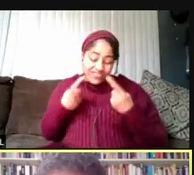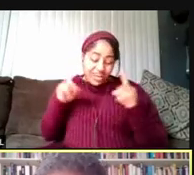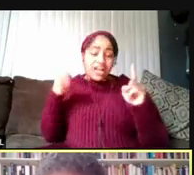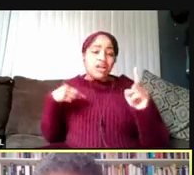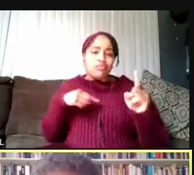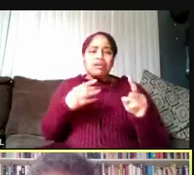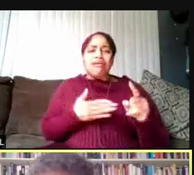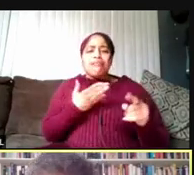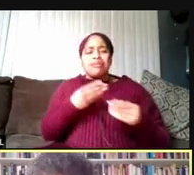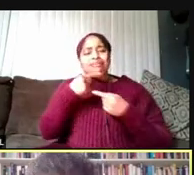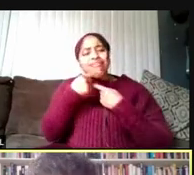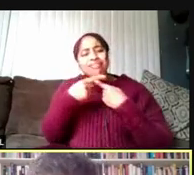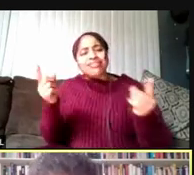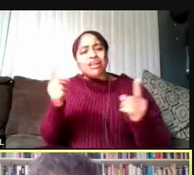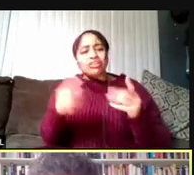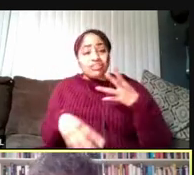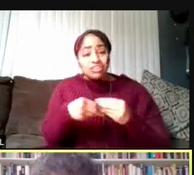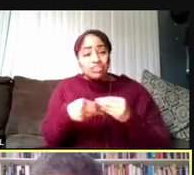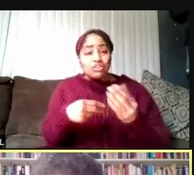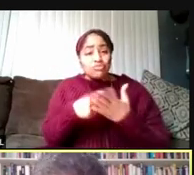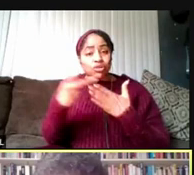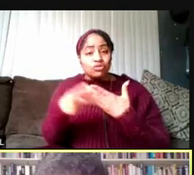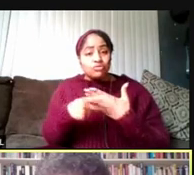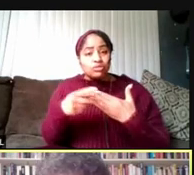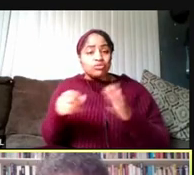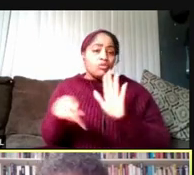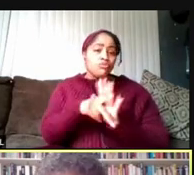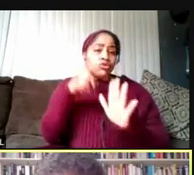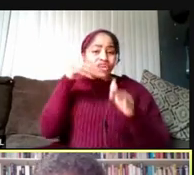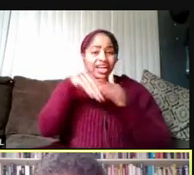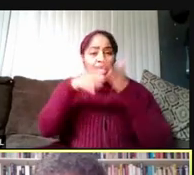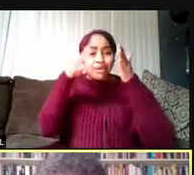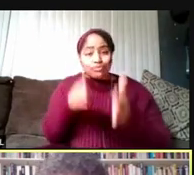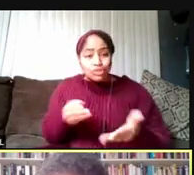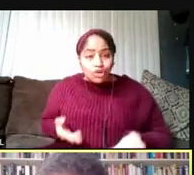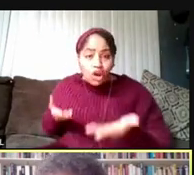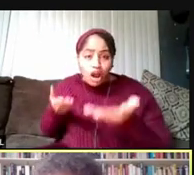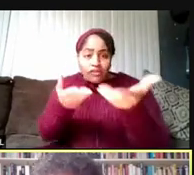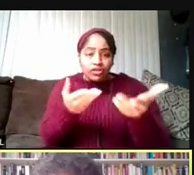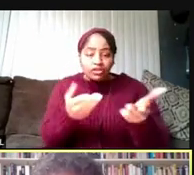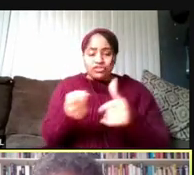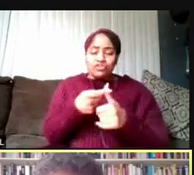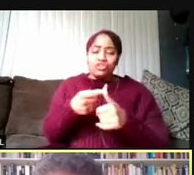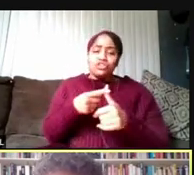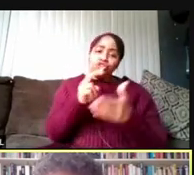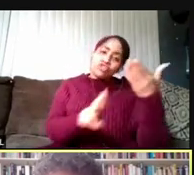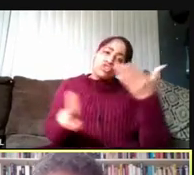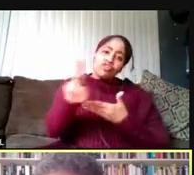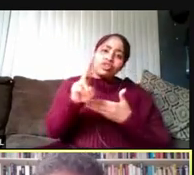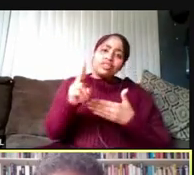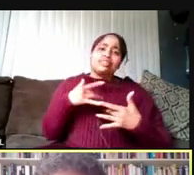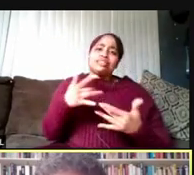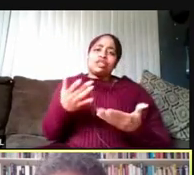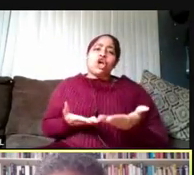of programs that may be approved for in-person offerings. First, the university has typically offered a wide array